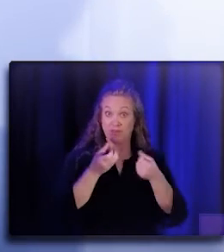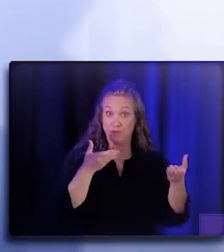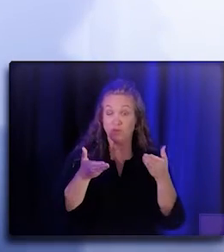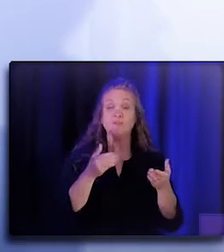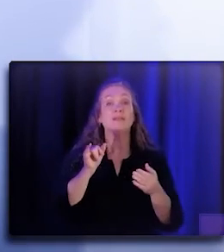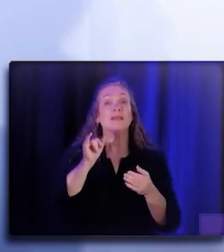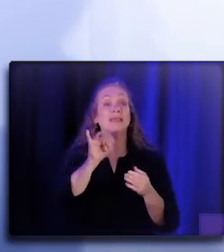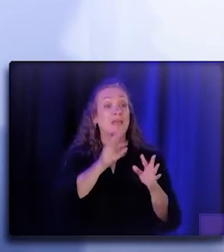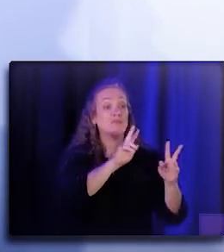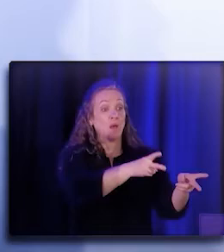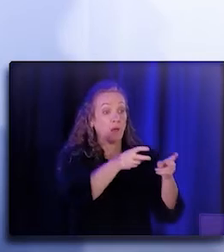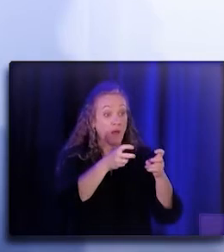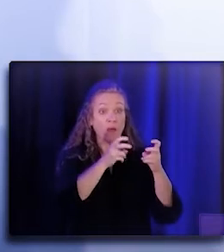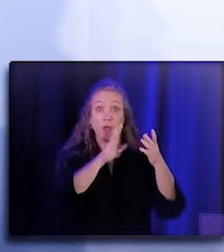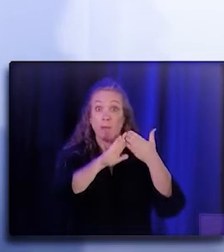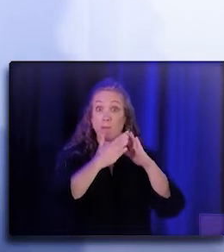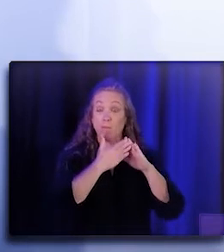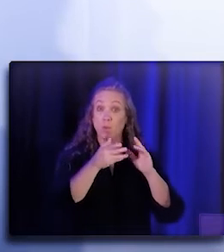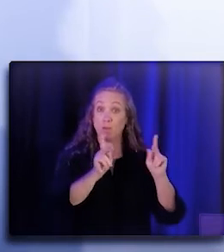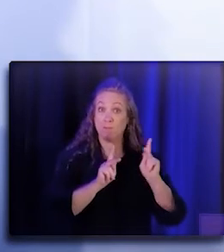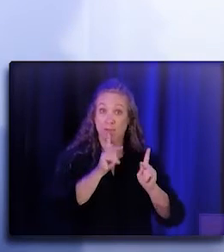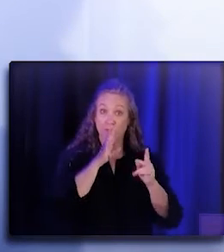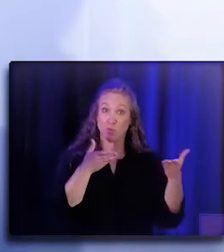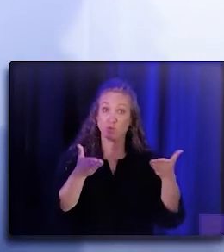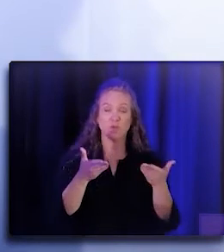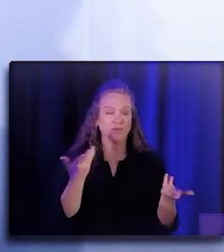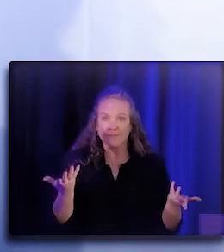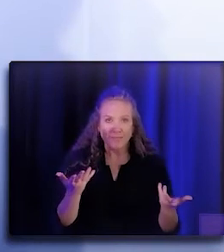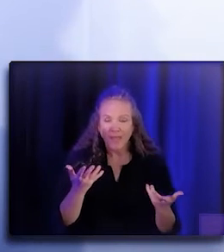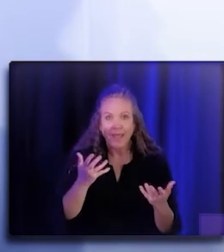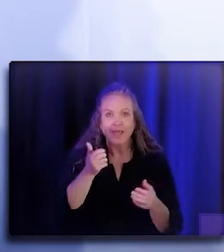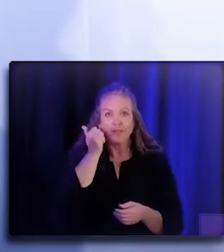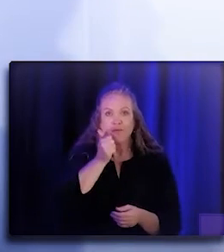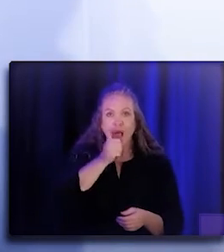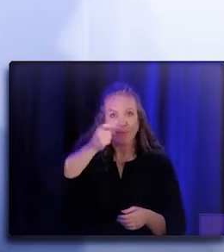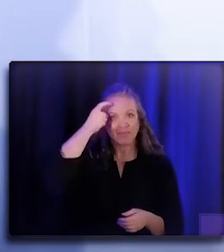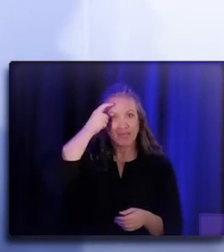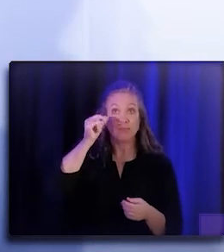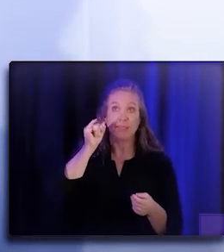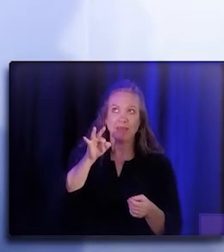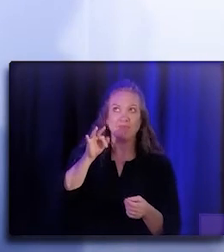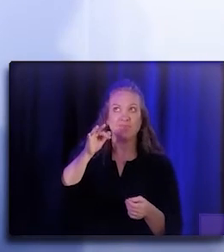from the community they serve, it's almost common sense if sense was common, I'd argue it's not.